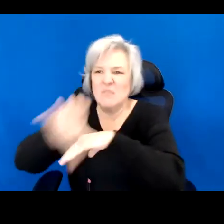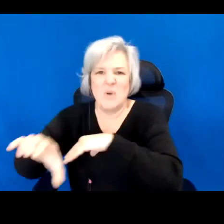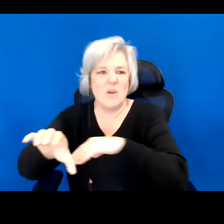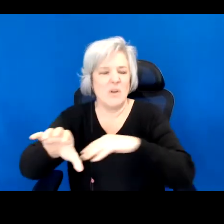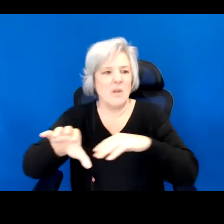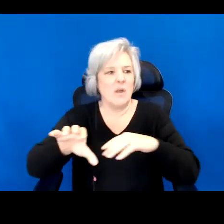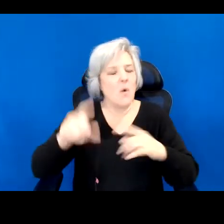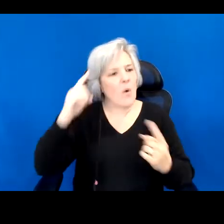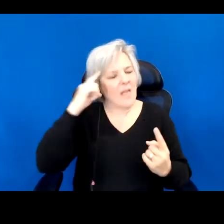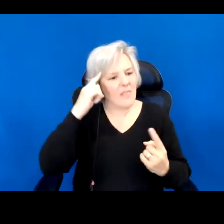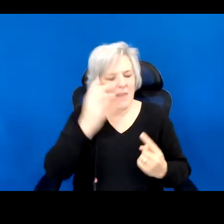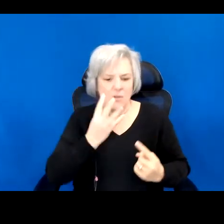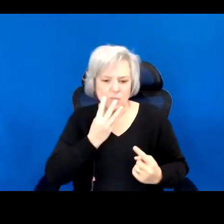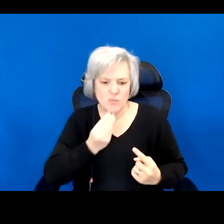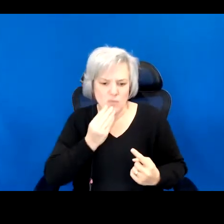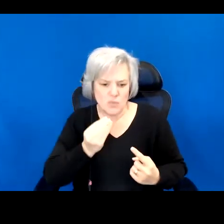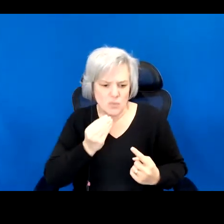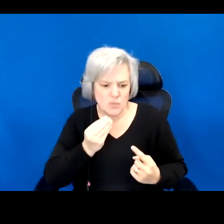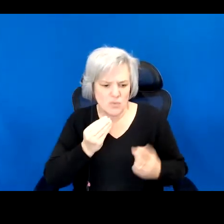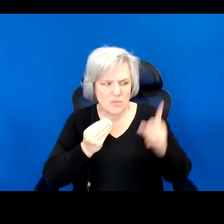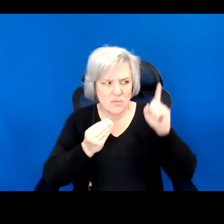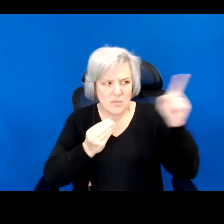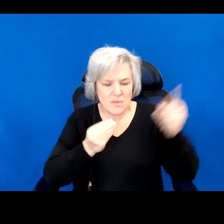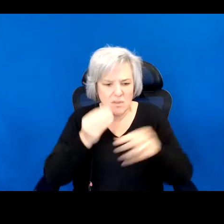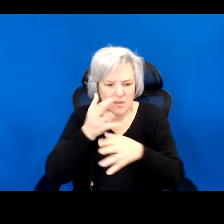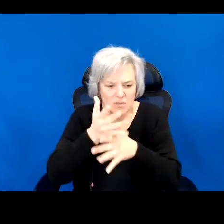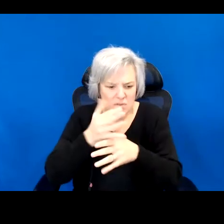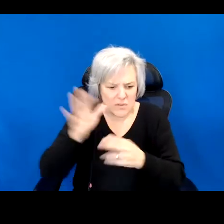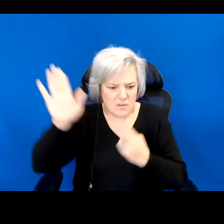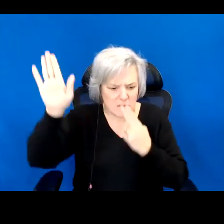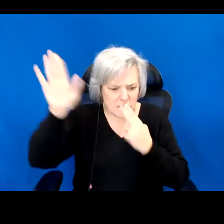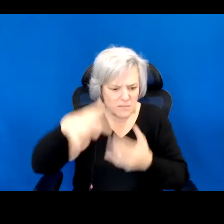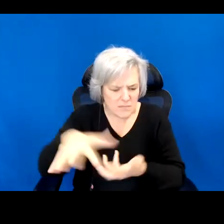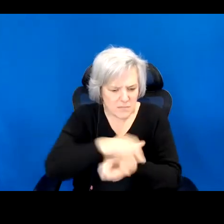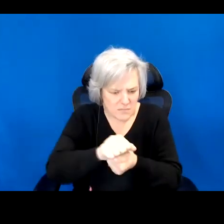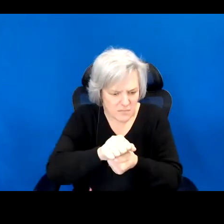who were exterminated, and those who narrowly escaped the Nazi camps.